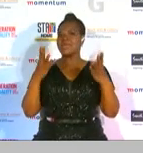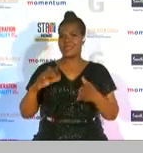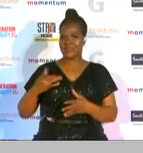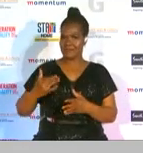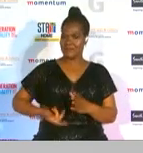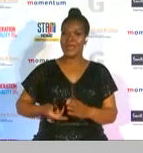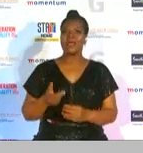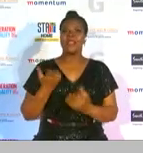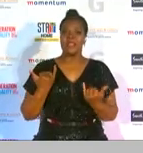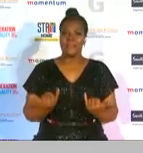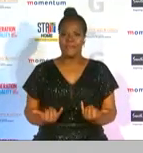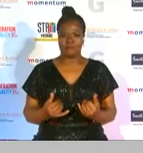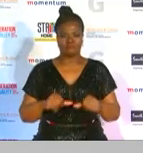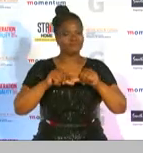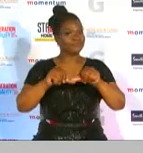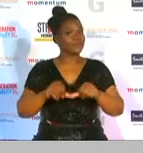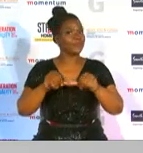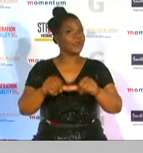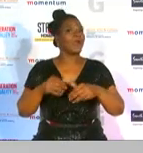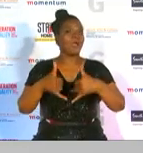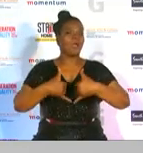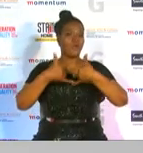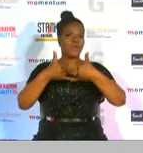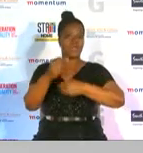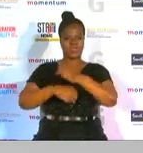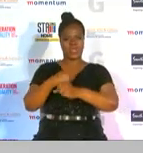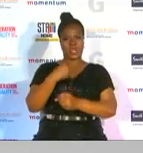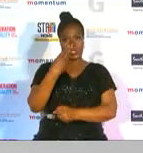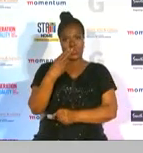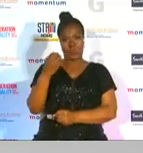of awards now in 2007 g sport introduced